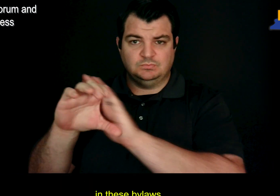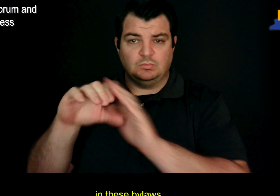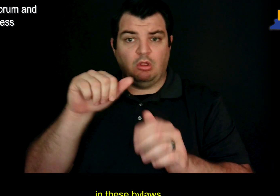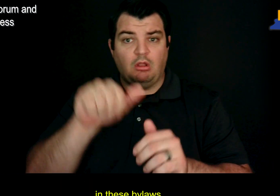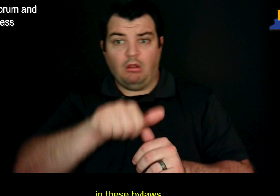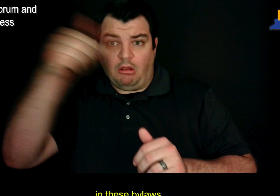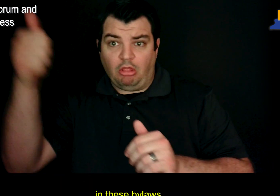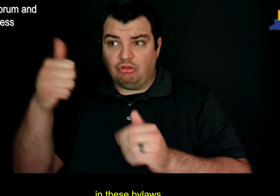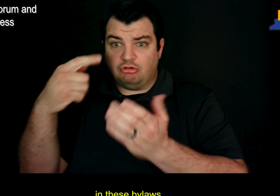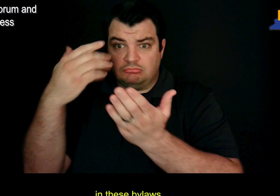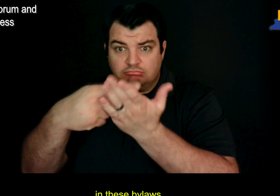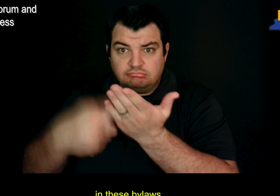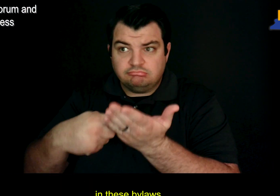in these bylaws.